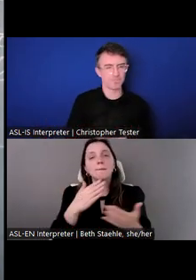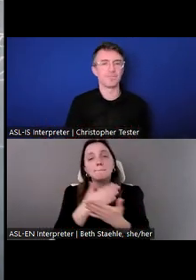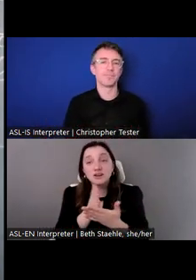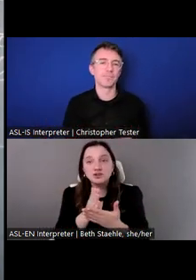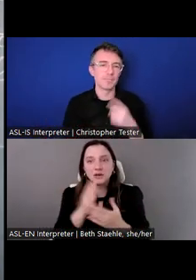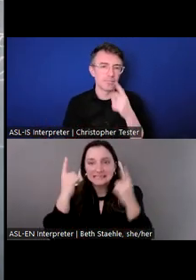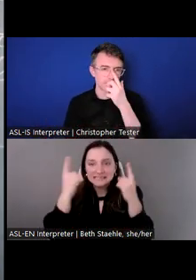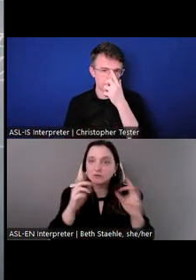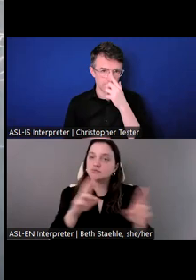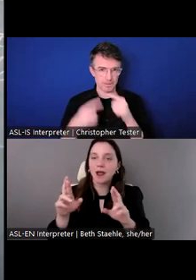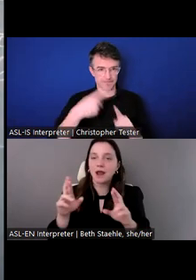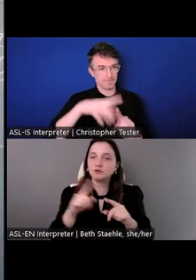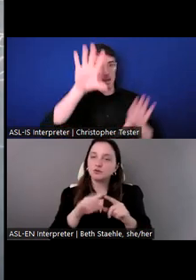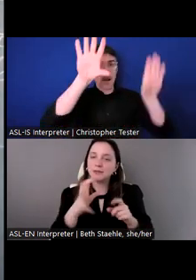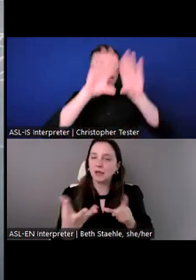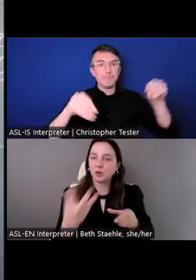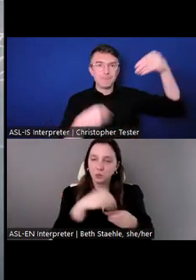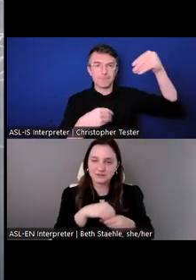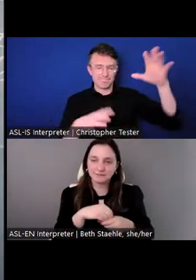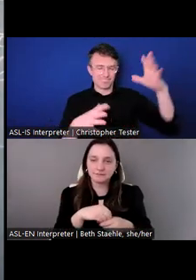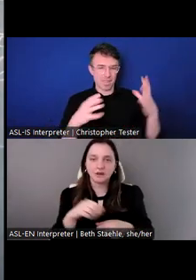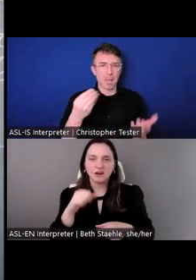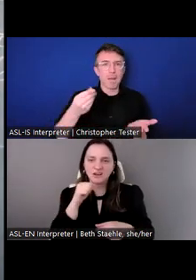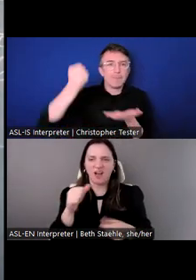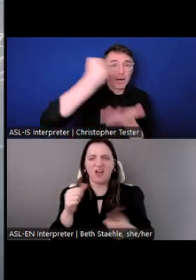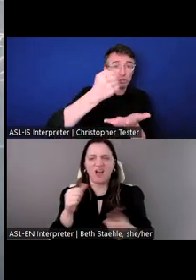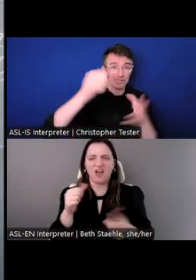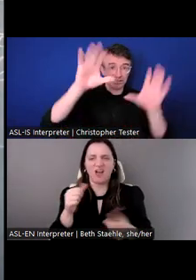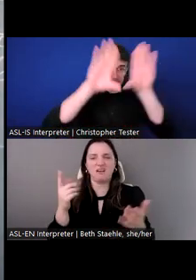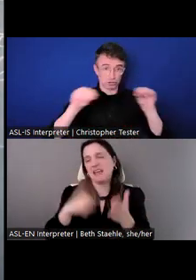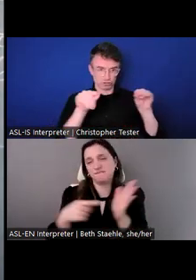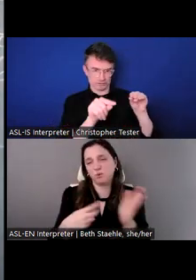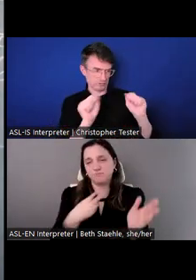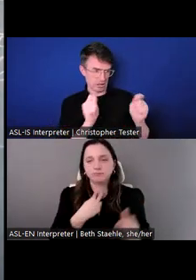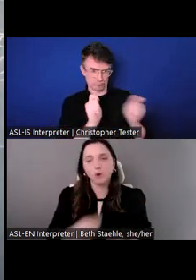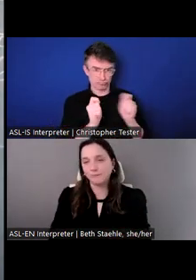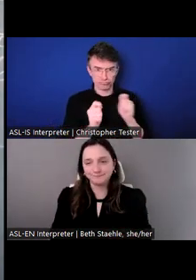This slide also has a picture of one of our students who is taking advantage of a fun